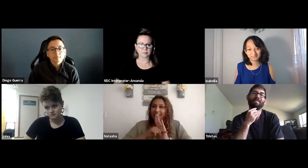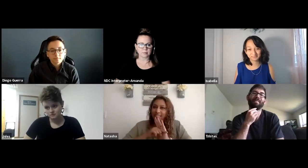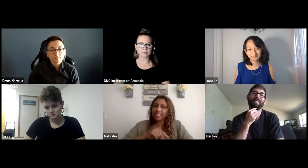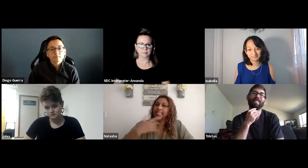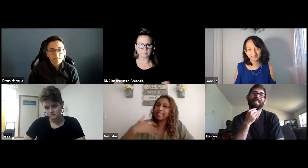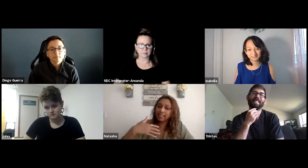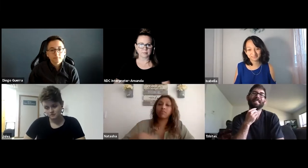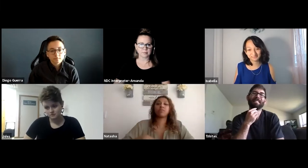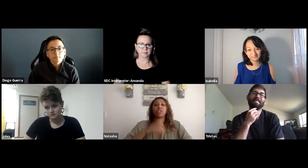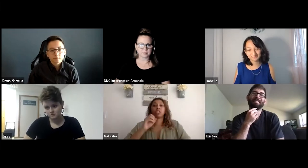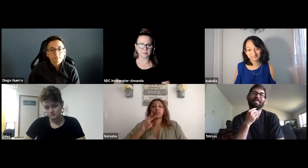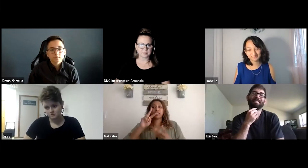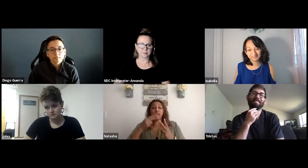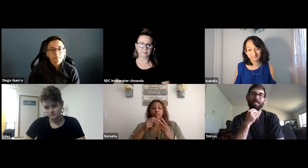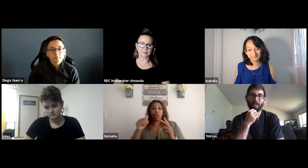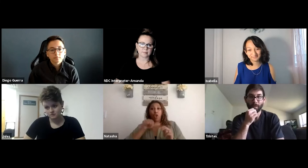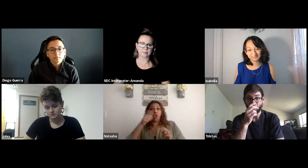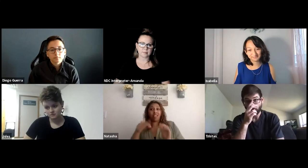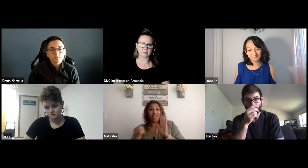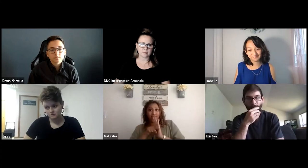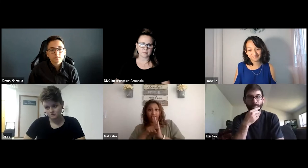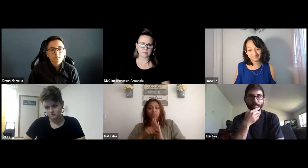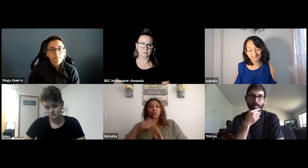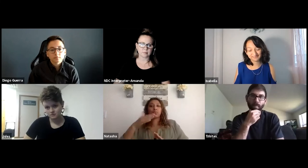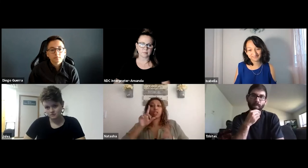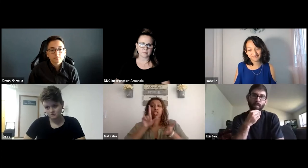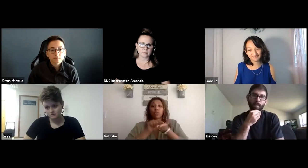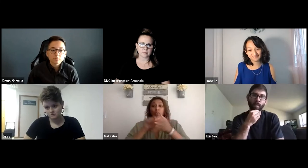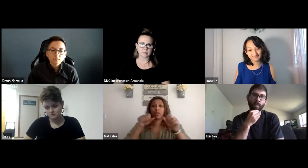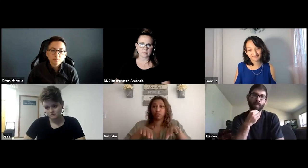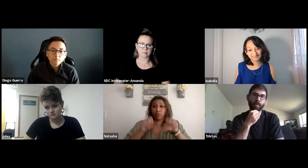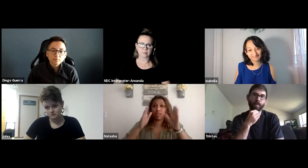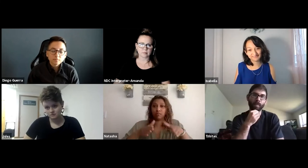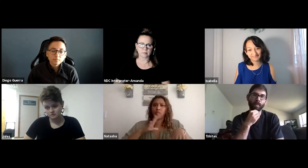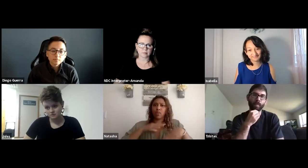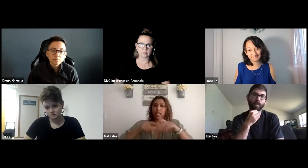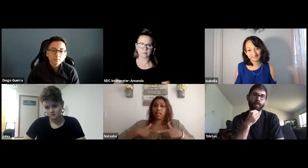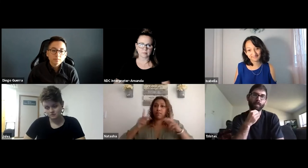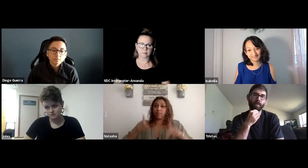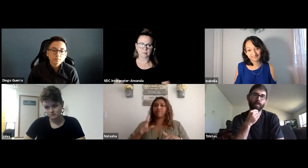And it's tough to share video with two platforms. You have to turn one off to share your video. Another con